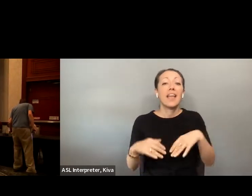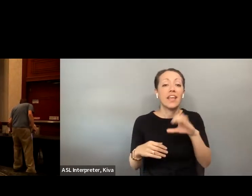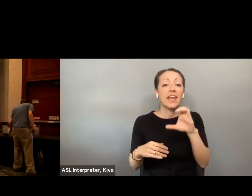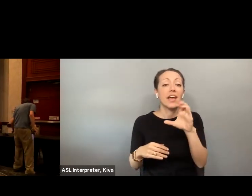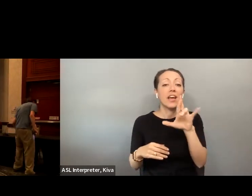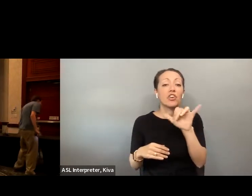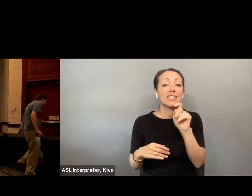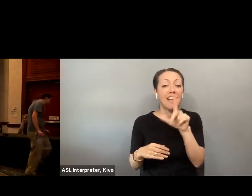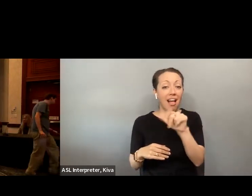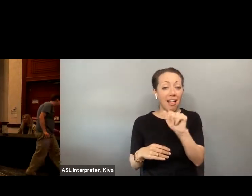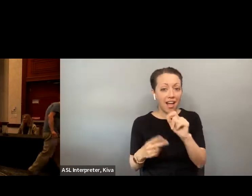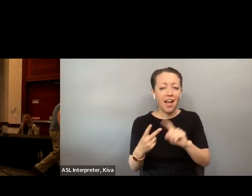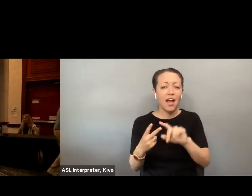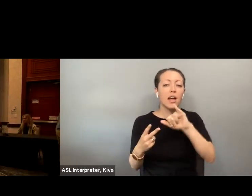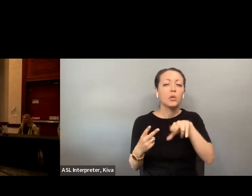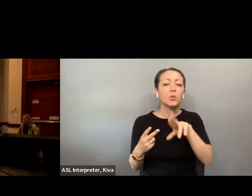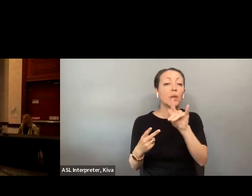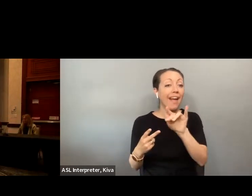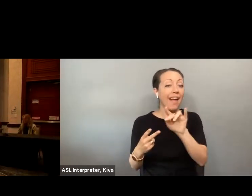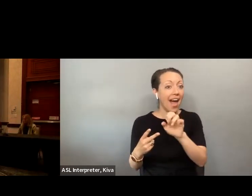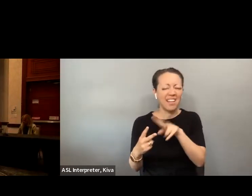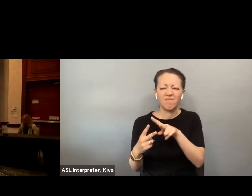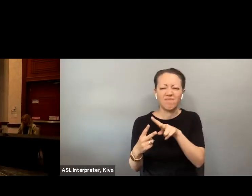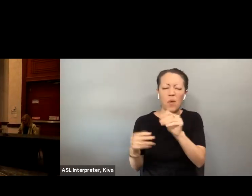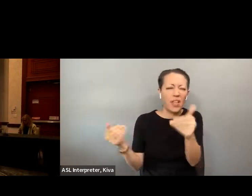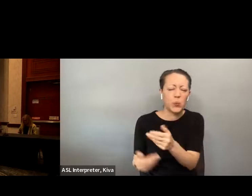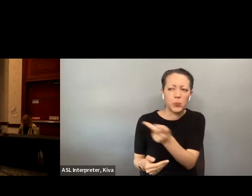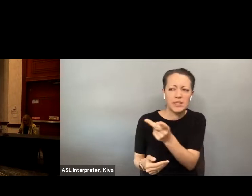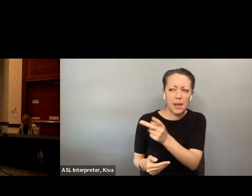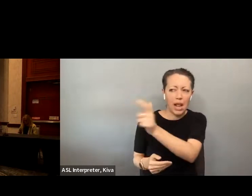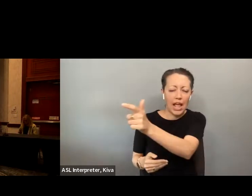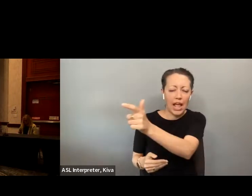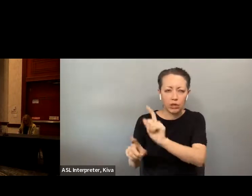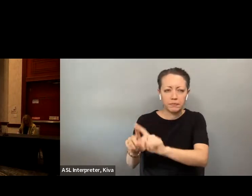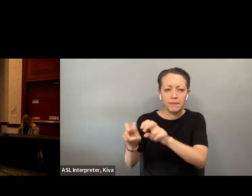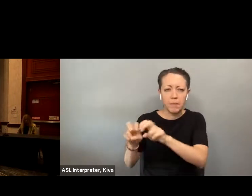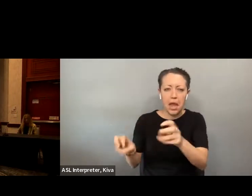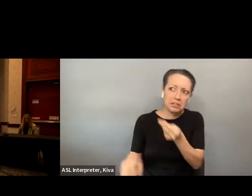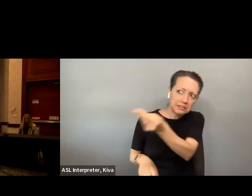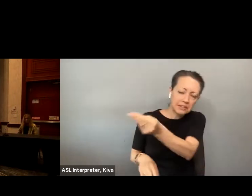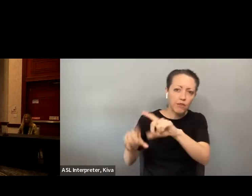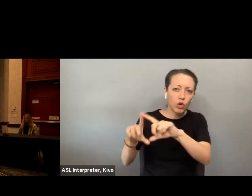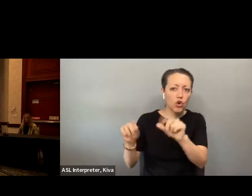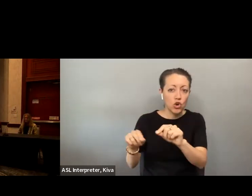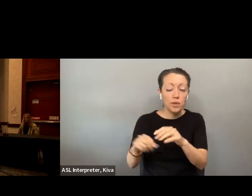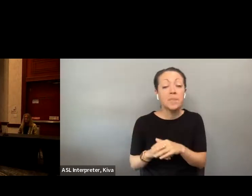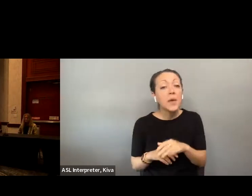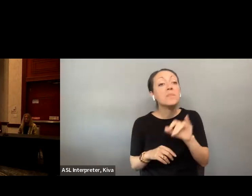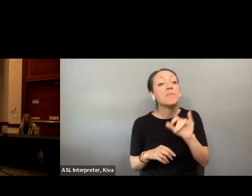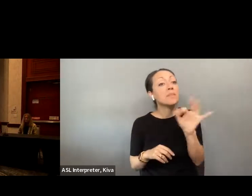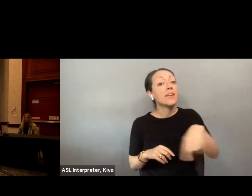Sorry Crystal and Juliet for the remaining panels, and I'll introduce them when they're in here. then-sorry. Christella and Juliet for the remaining